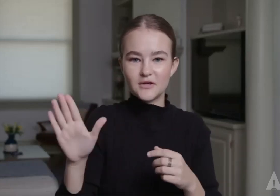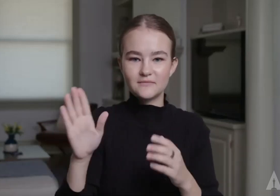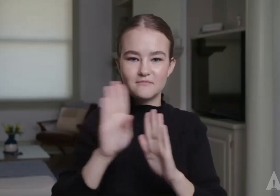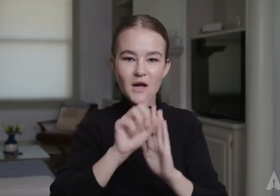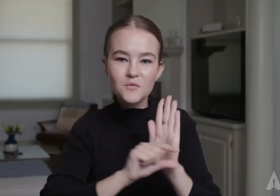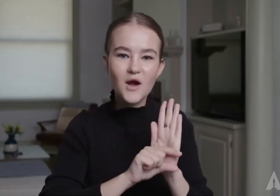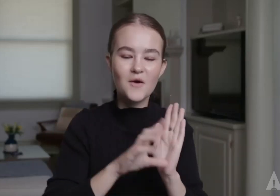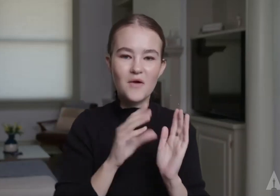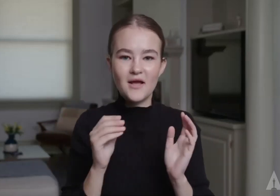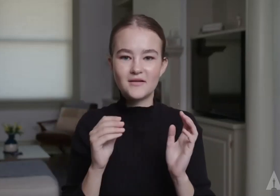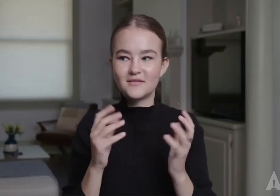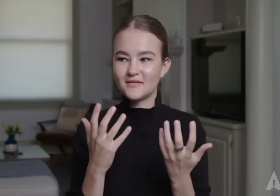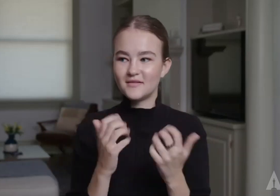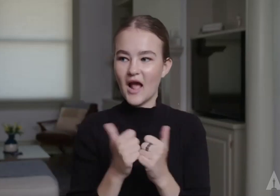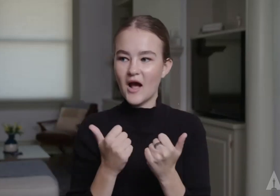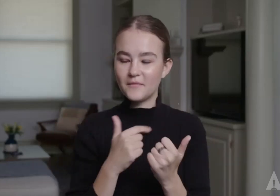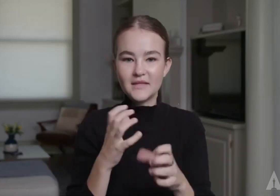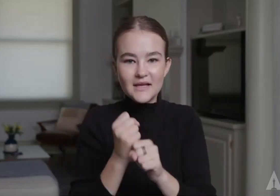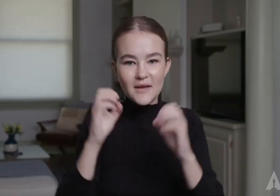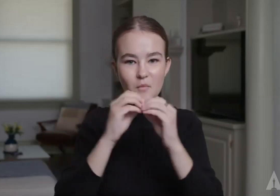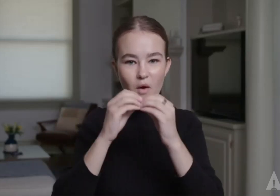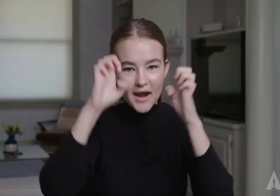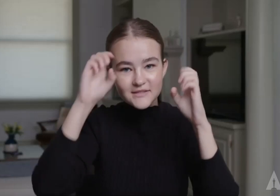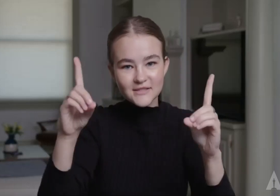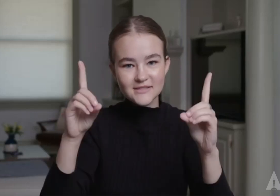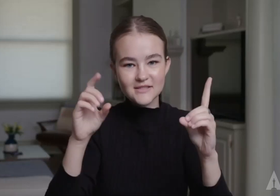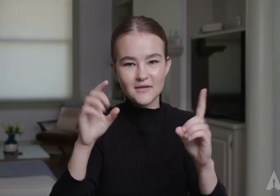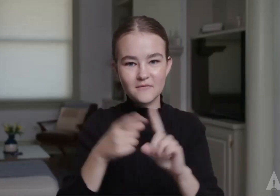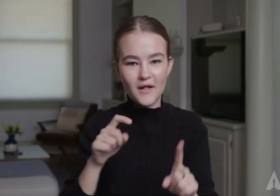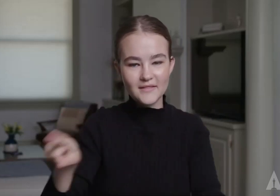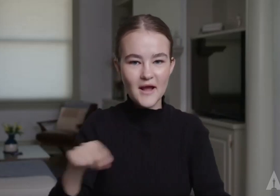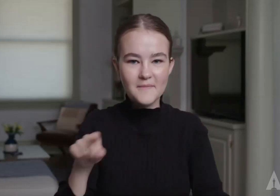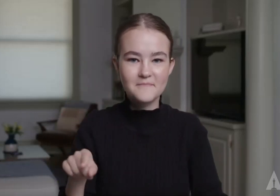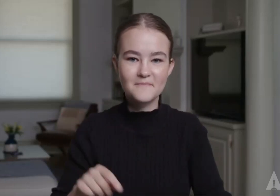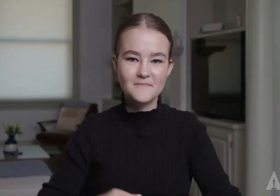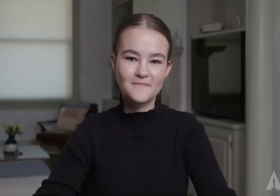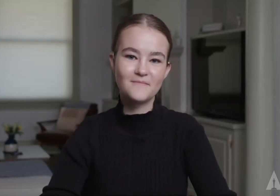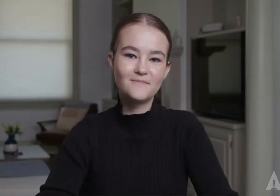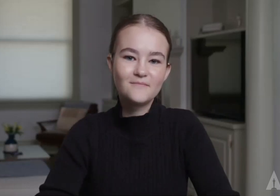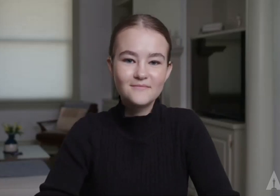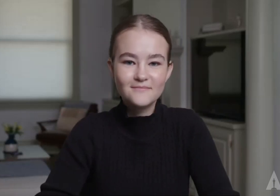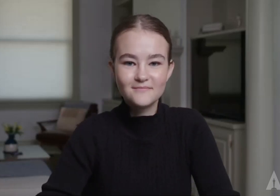and their language and their traditions. It's an opportunity for us to all educate ourselves